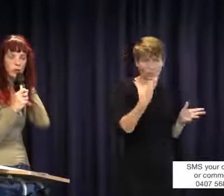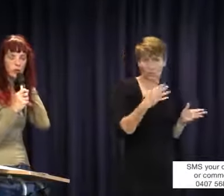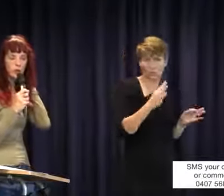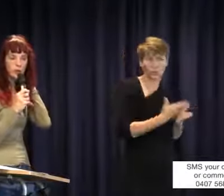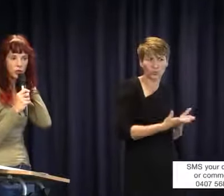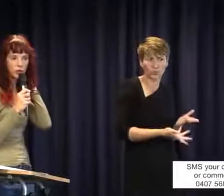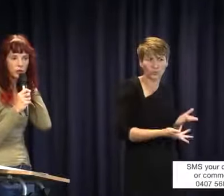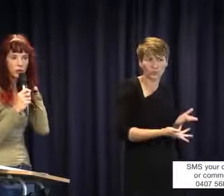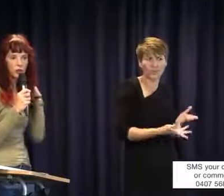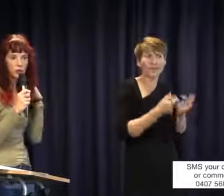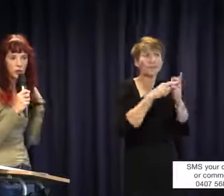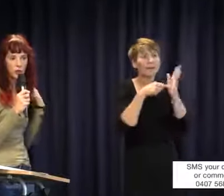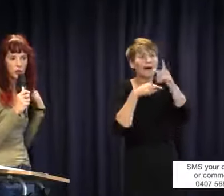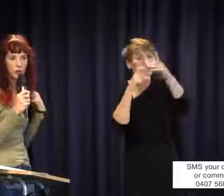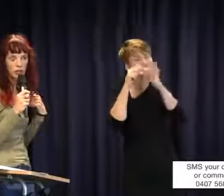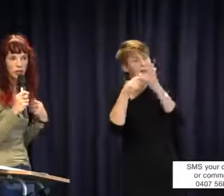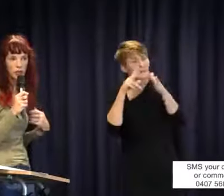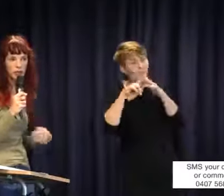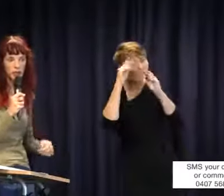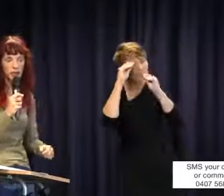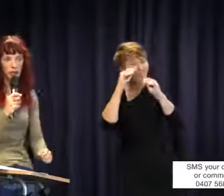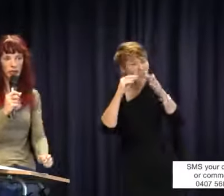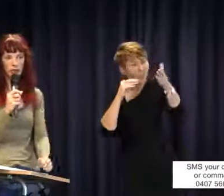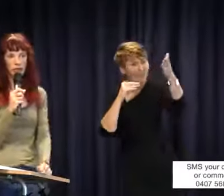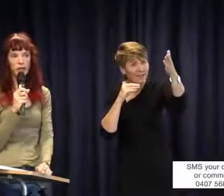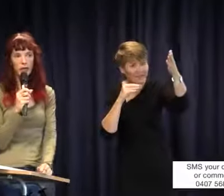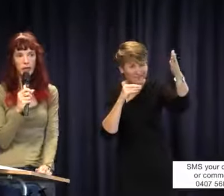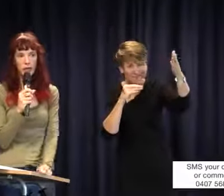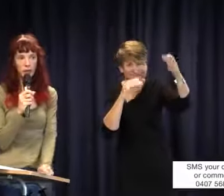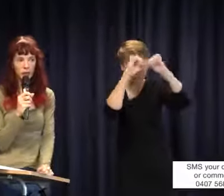of education it is not the case that they don't have enough money either. It will never